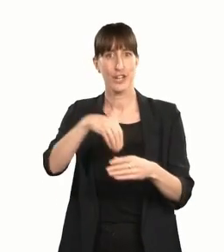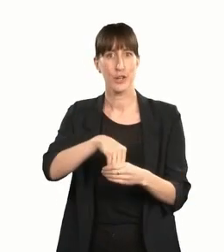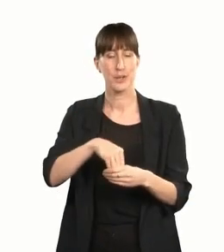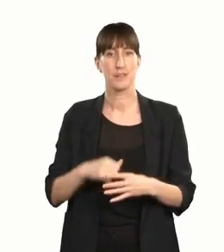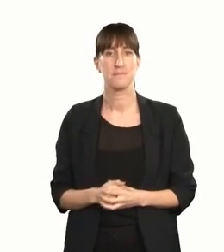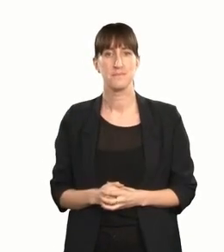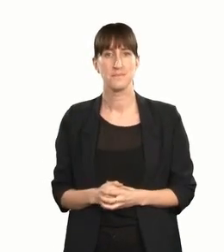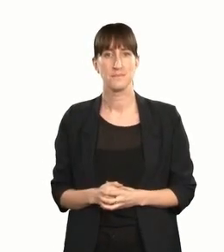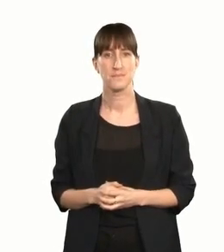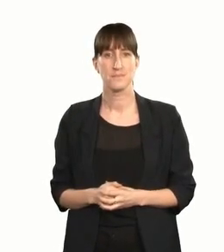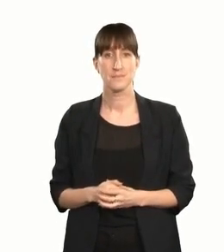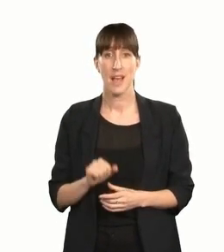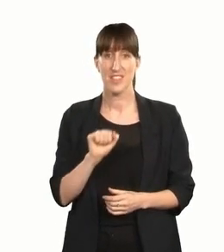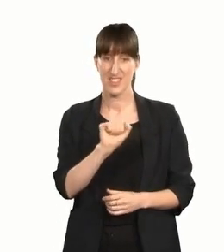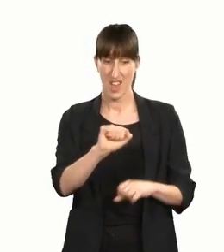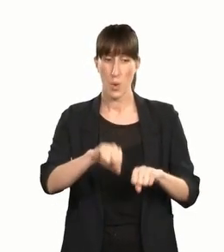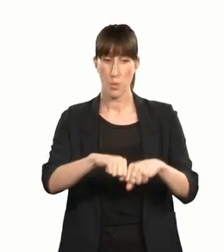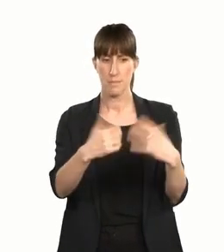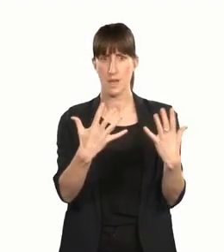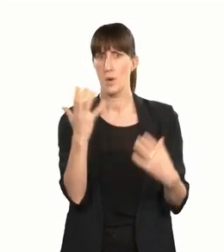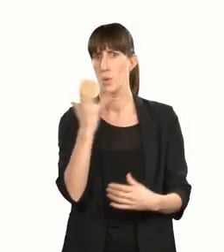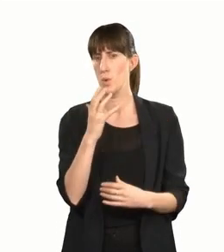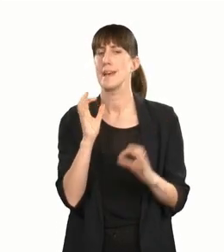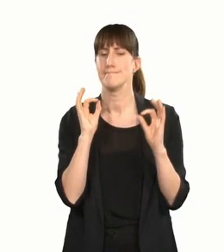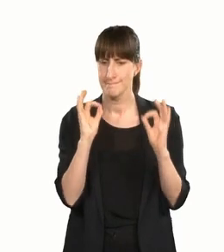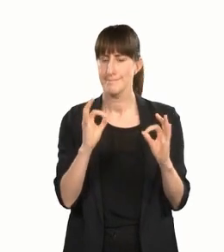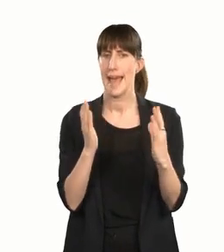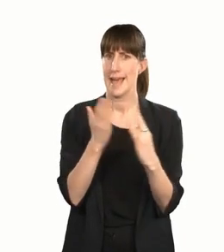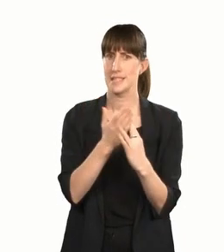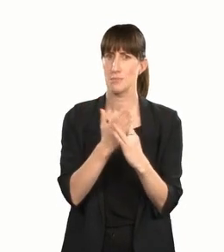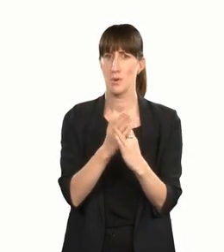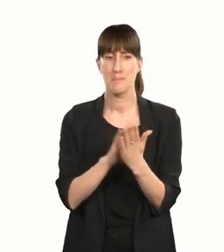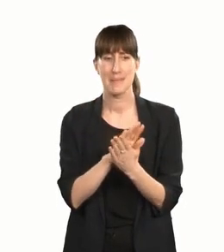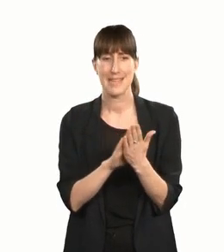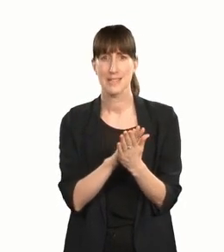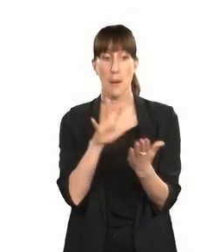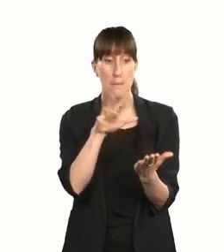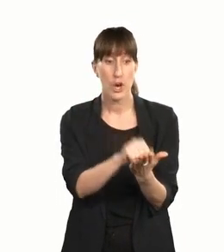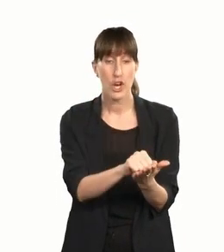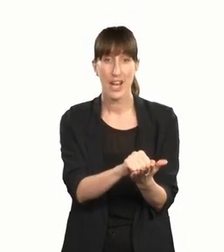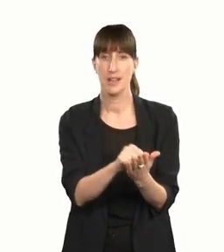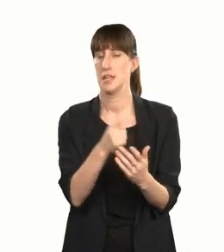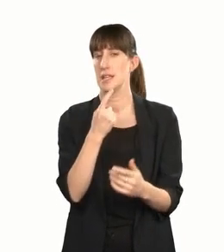They have an exceptionally accessible website that makes the offerings and bookings very clear.